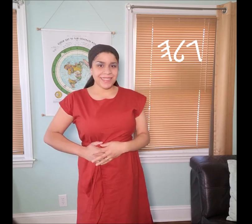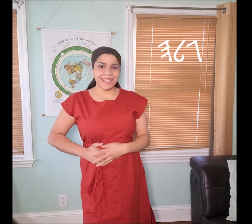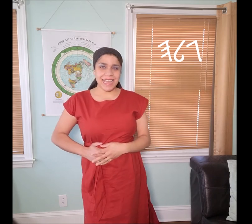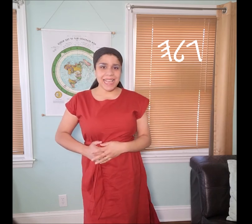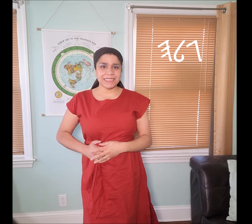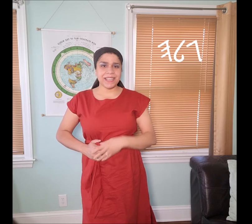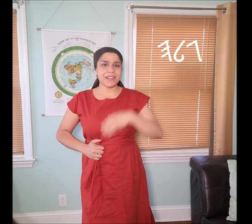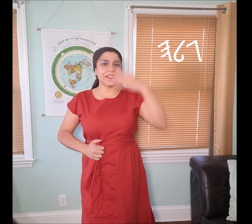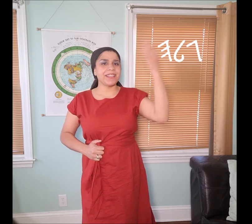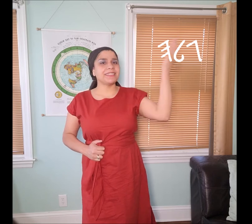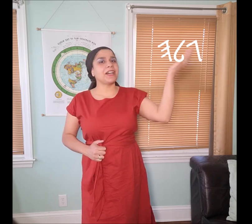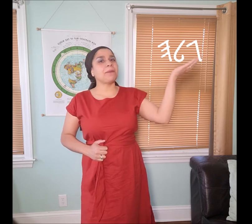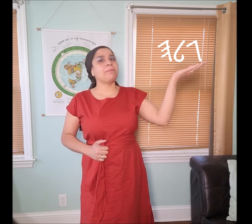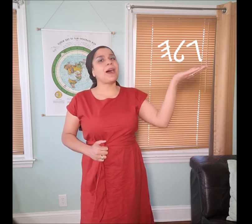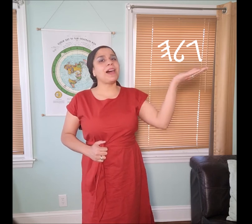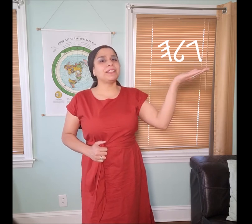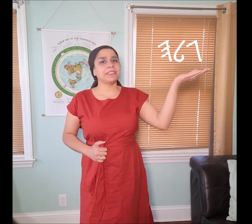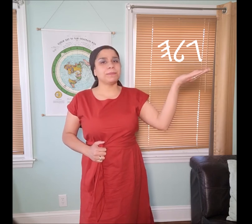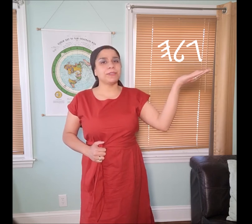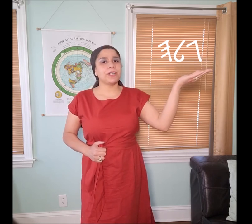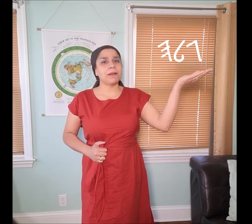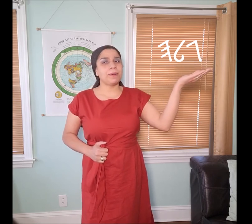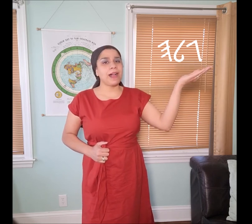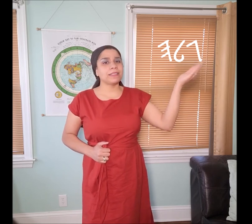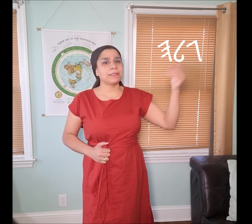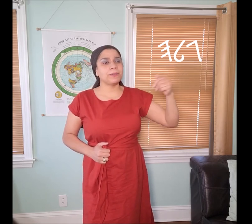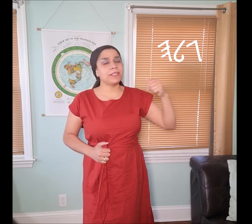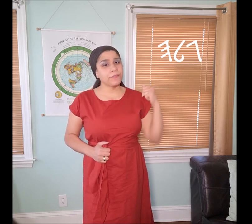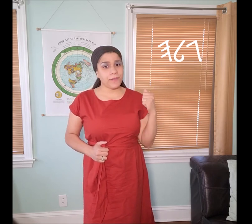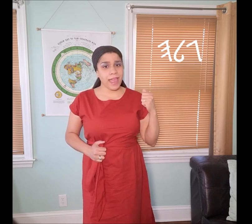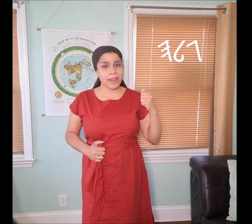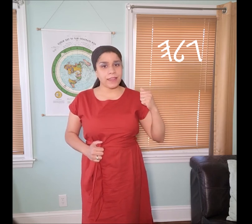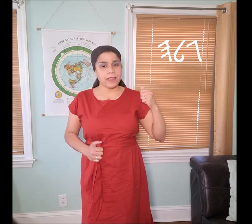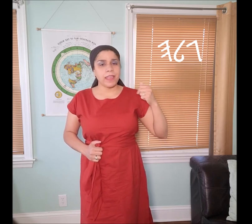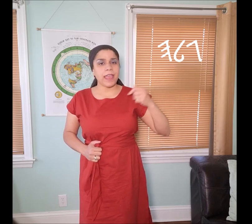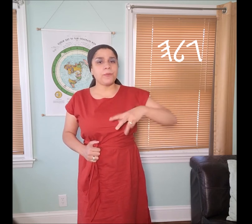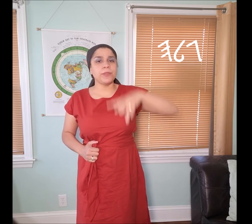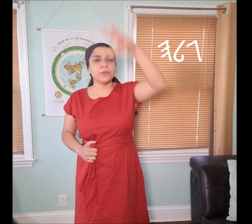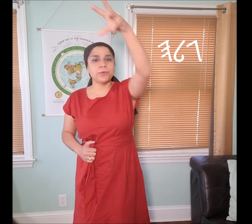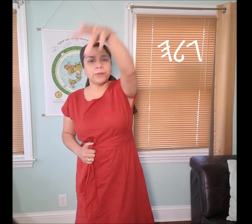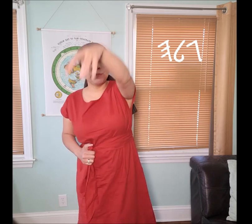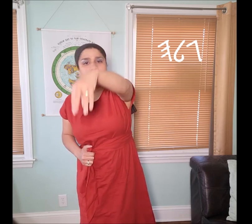The last letter is the “𐤄 ahbal” symbol, the “𐤄 ahbal” symbol is a fan and when you remove